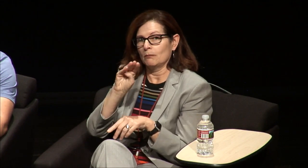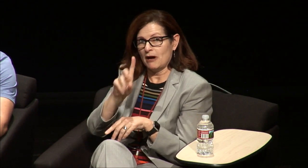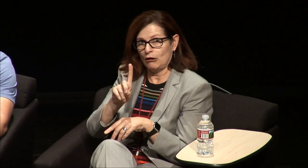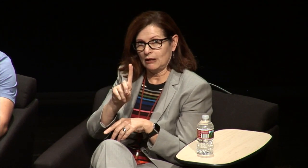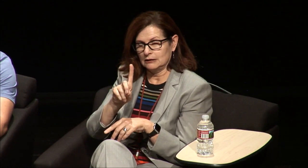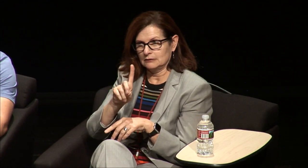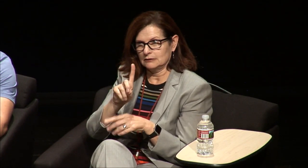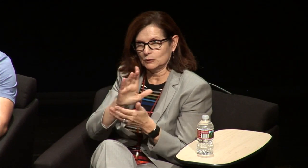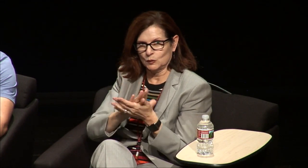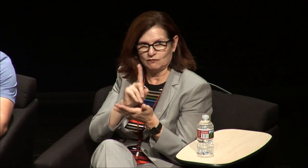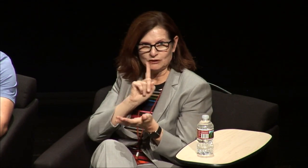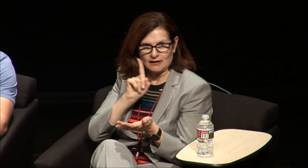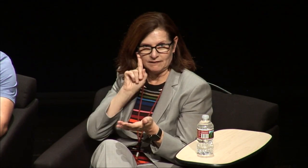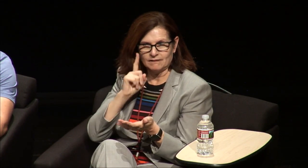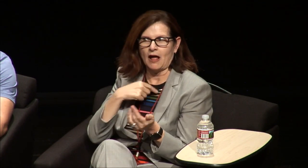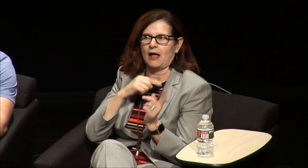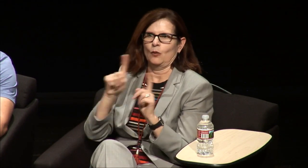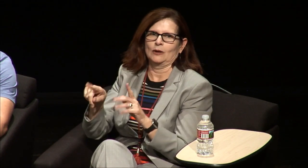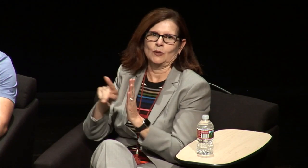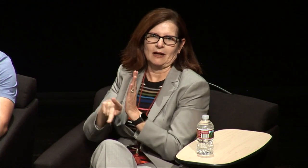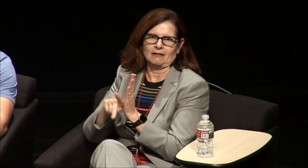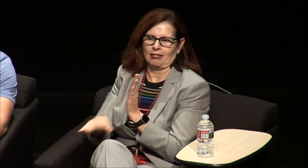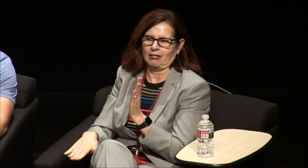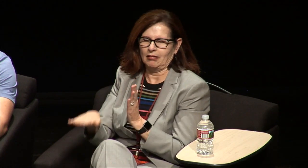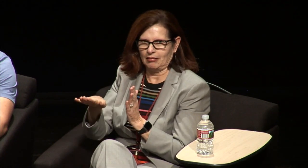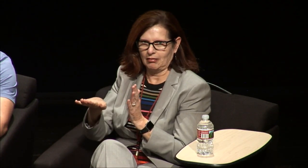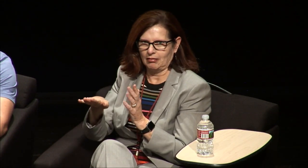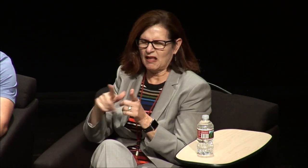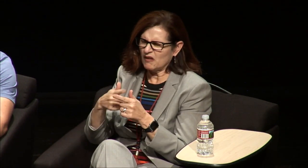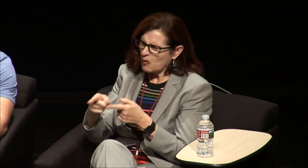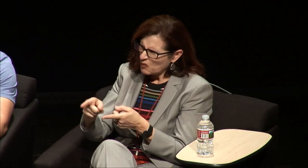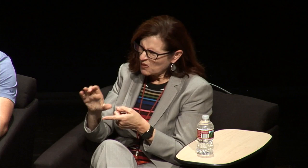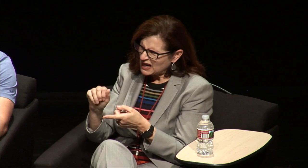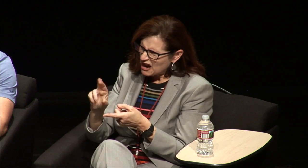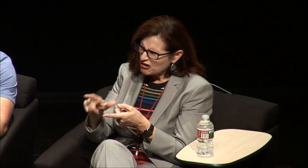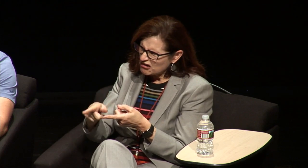brother went to the Maryland School for the Deaf and then I went to Kendall and